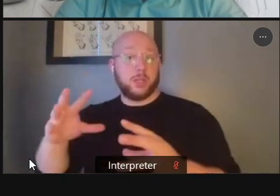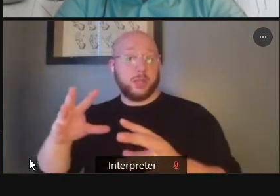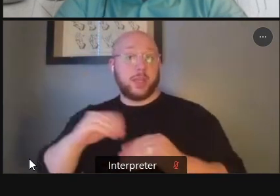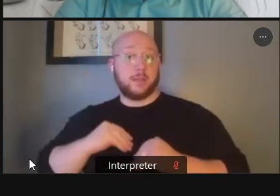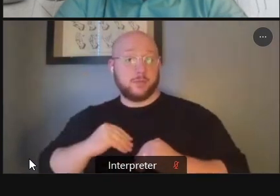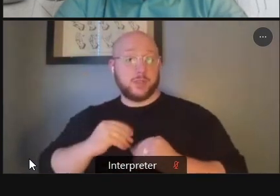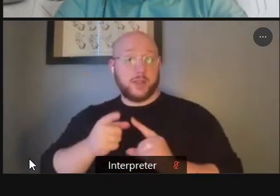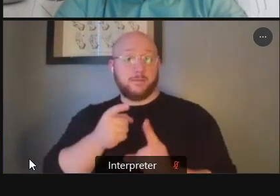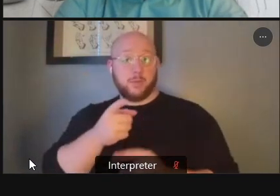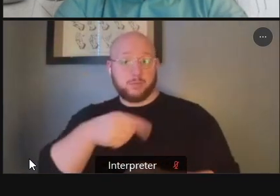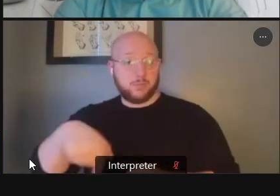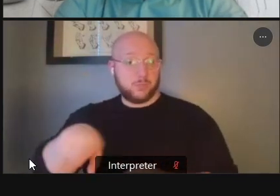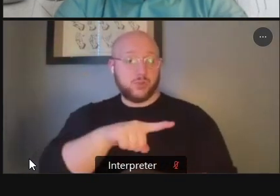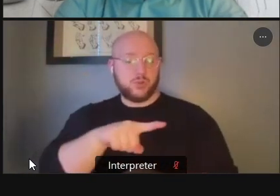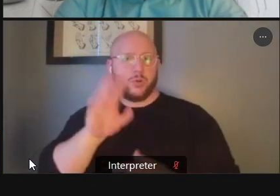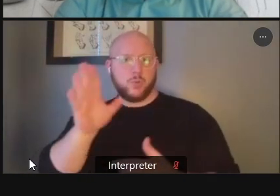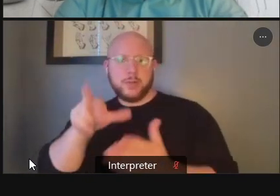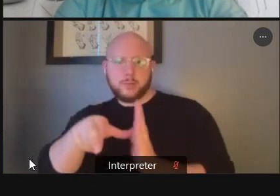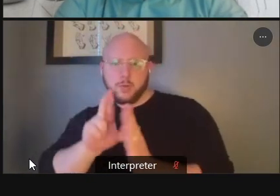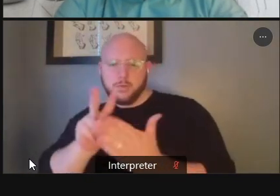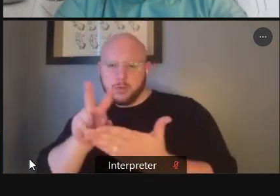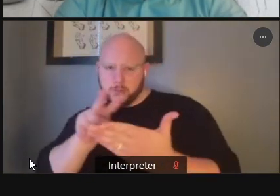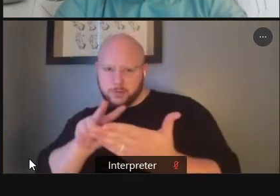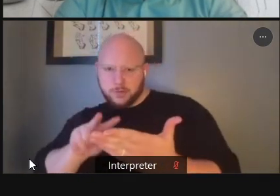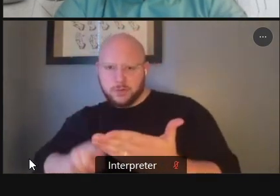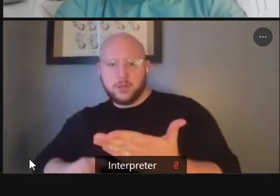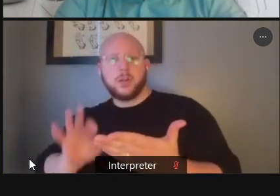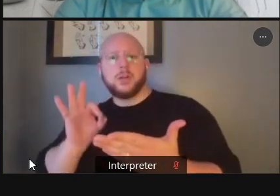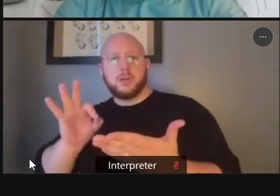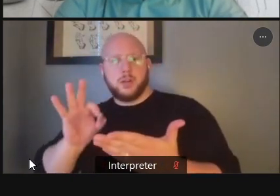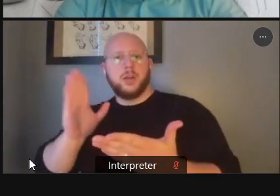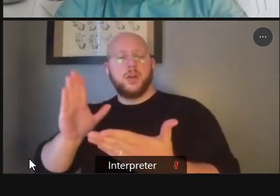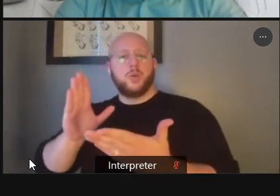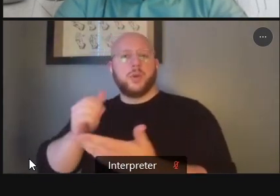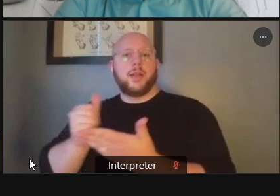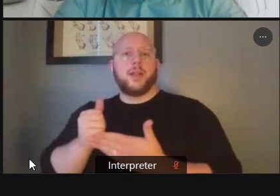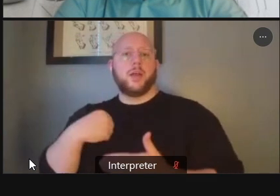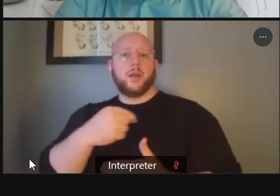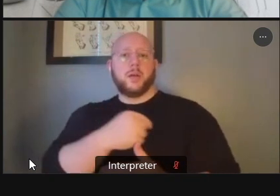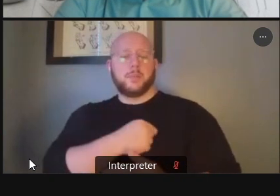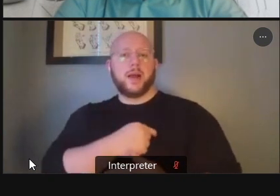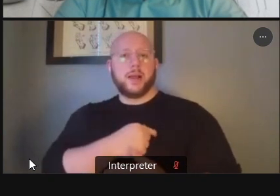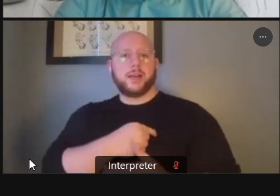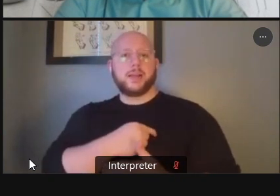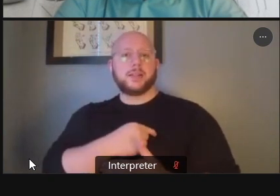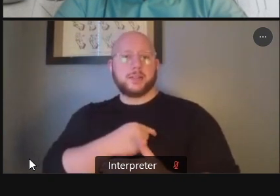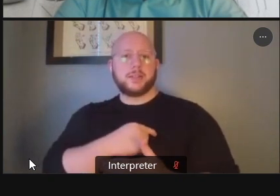we'll review everything and it'll help us to shape our draft concept plan